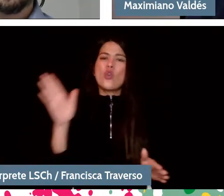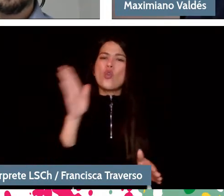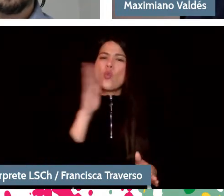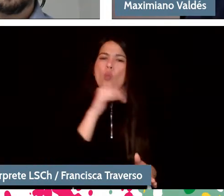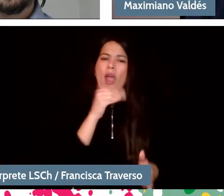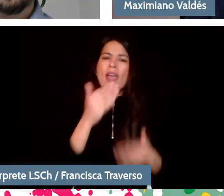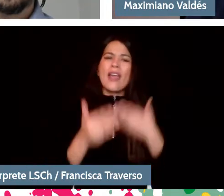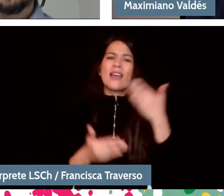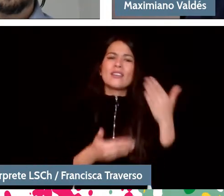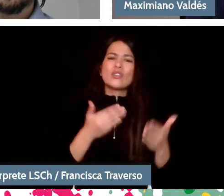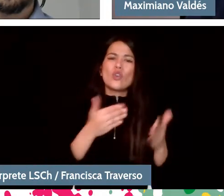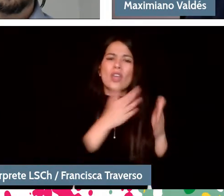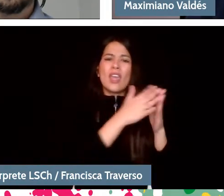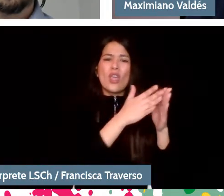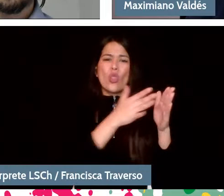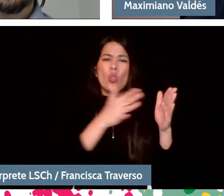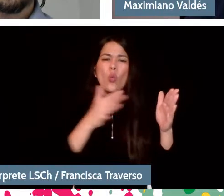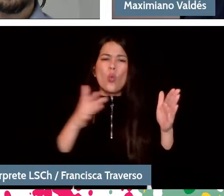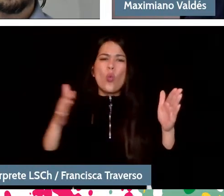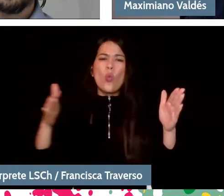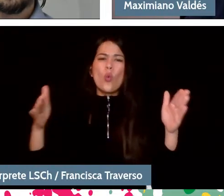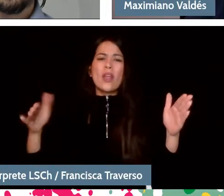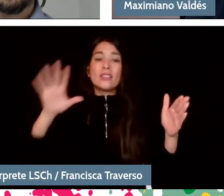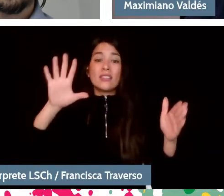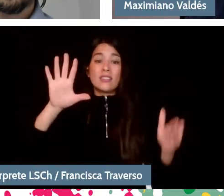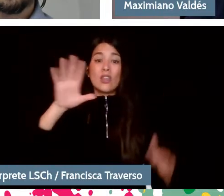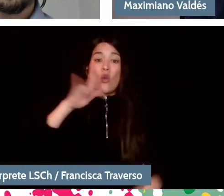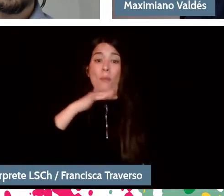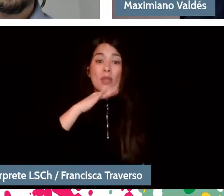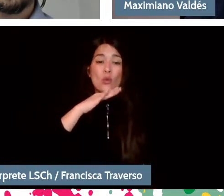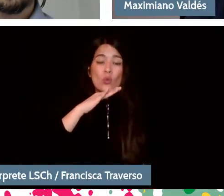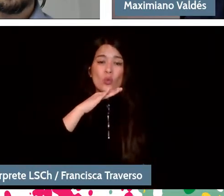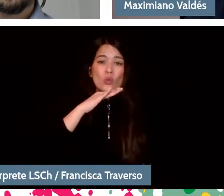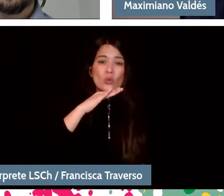people get distracted. The songs are eminently repetitive